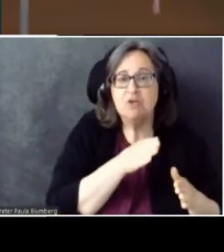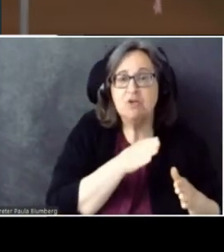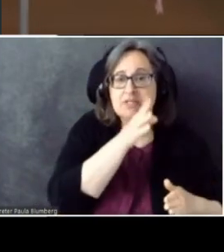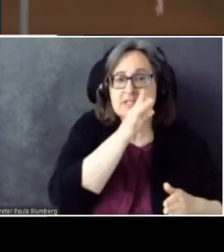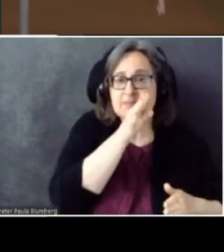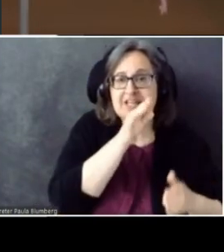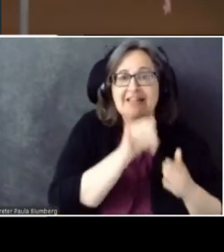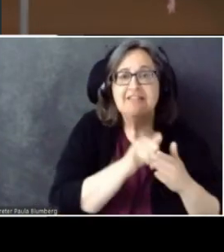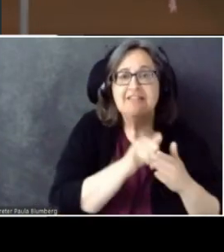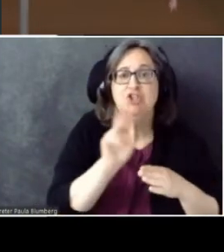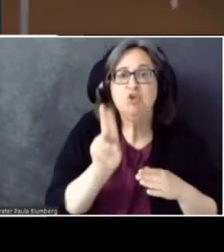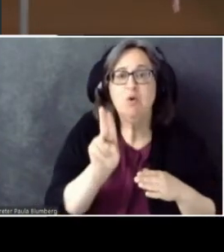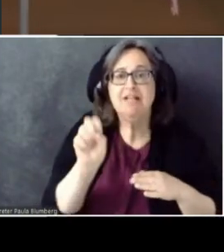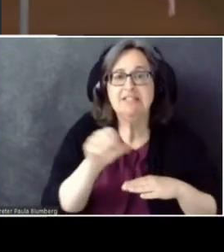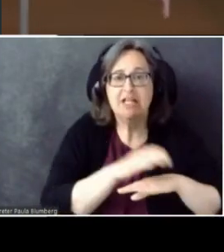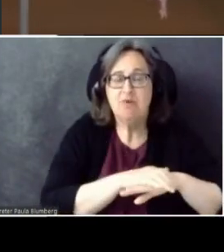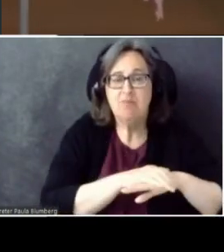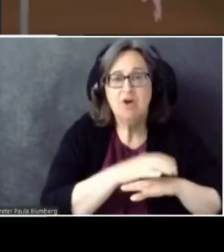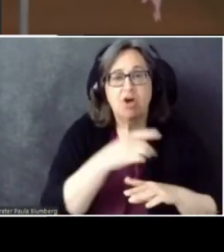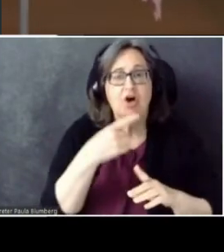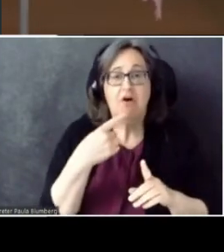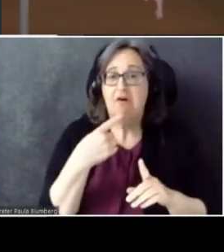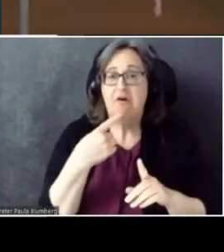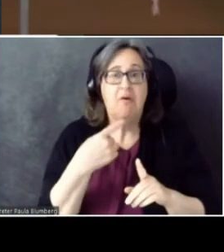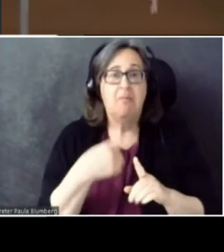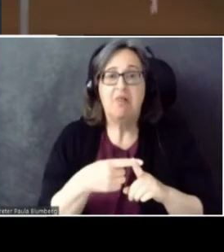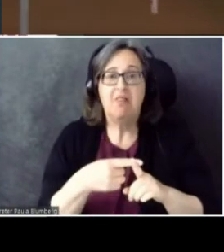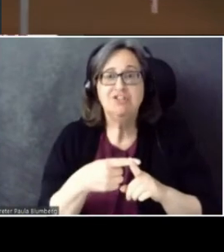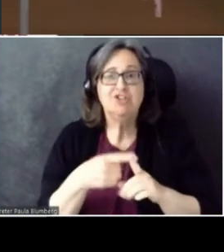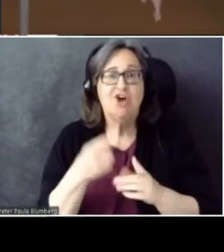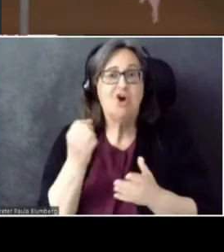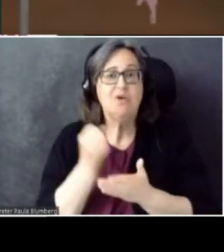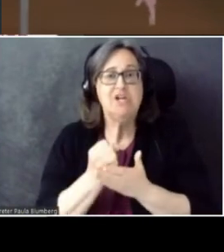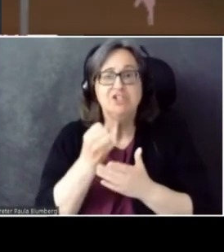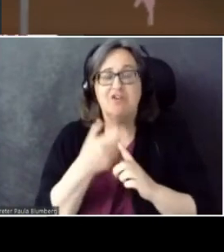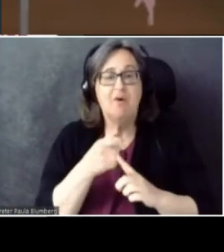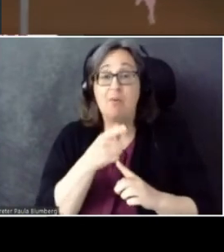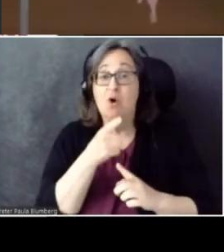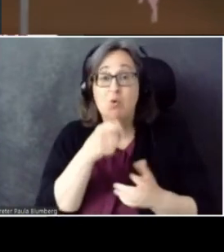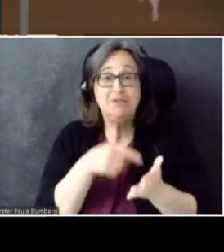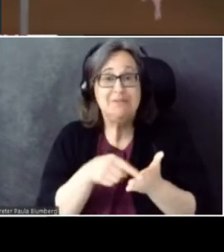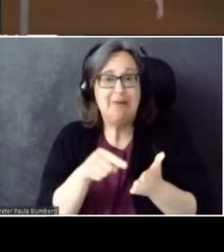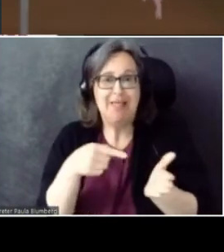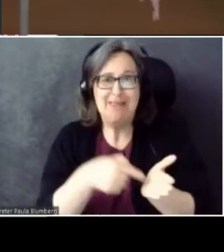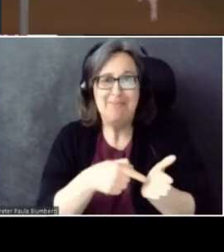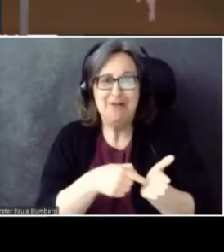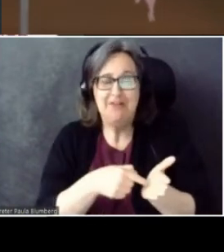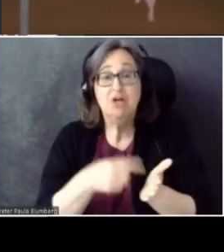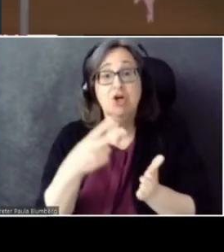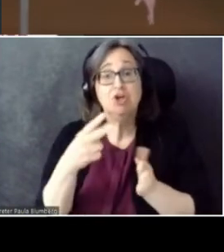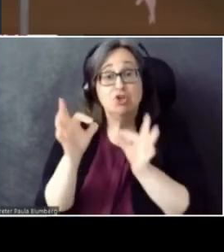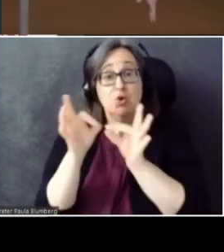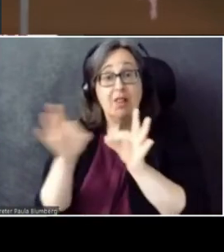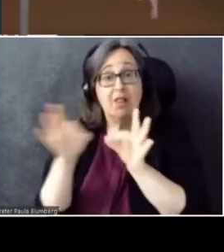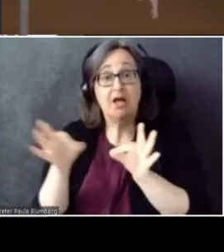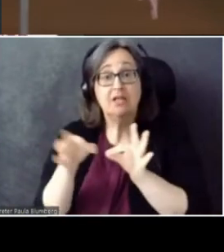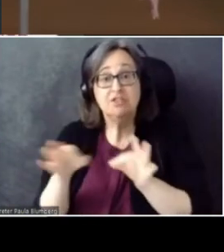As well as a credential from whomever is paying the bill. And then two lines of code initializes a speech recognizer from an audio source.